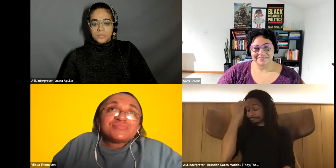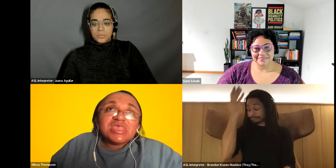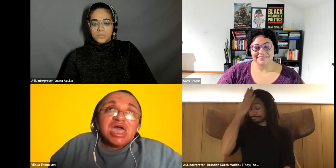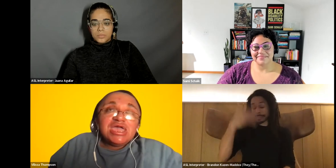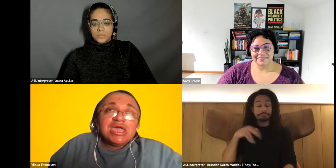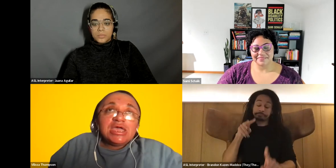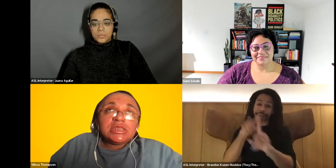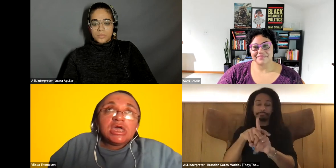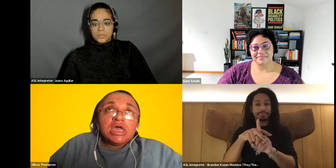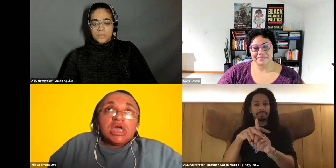Vilissa Thompson: and